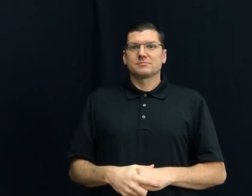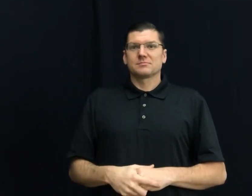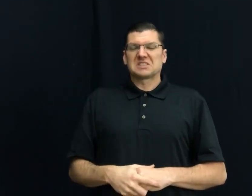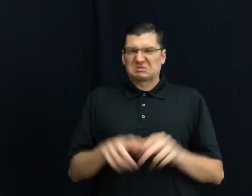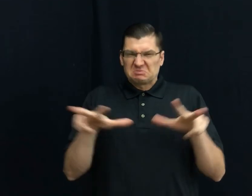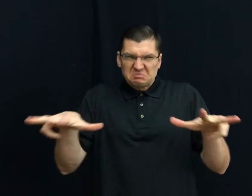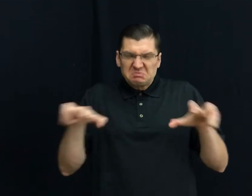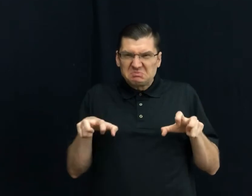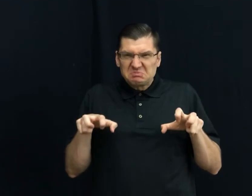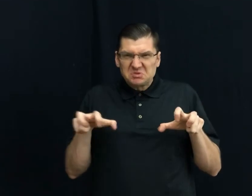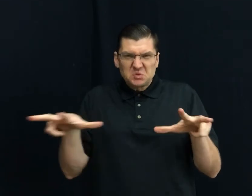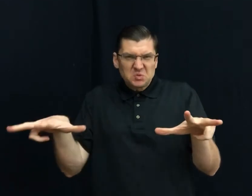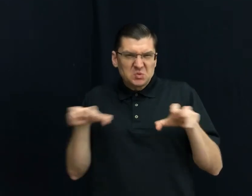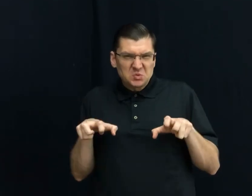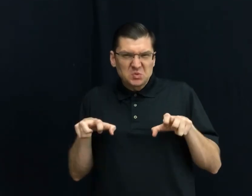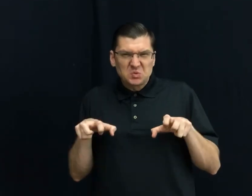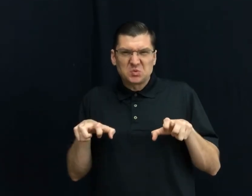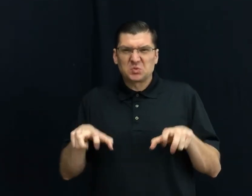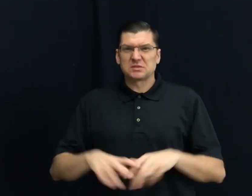11) SELFISH / GREEDY